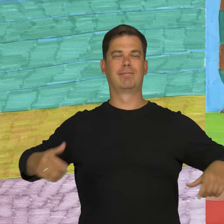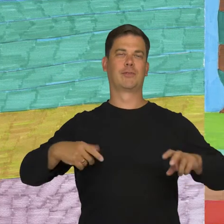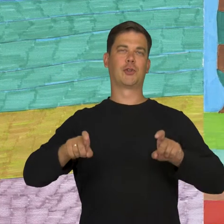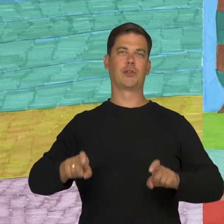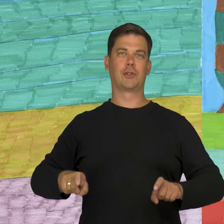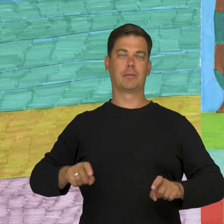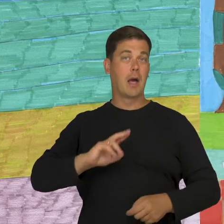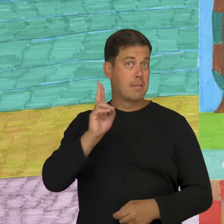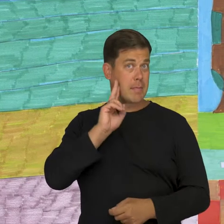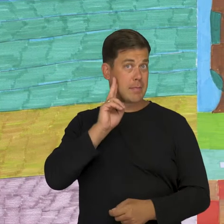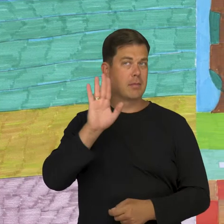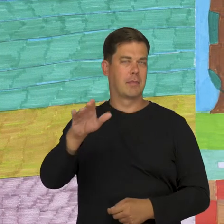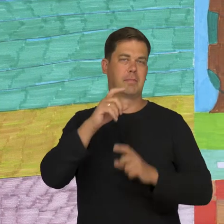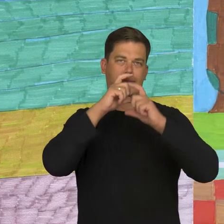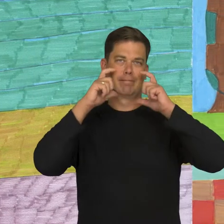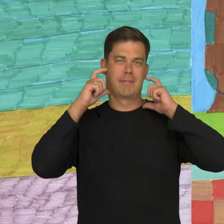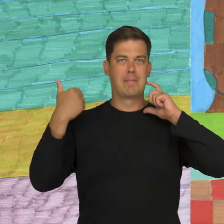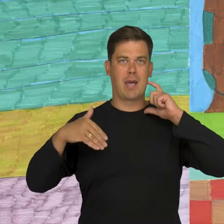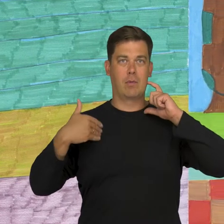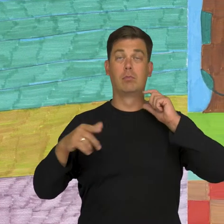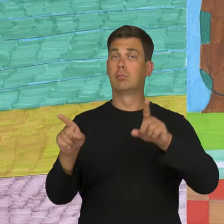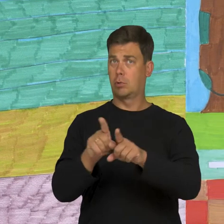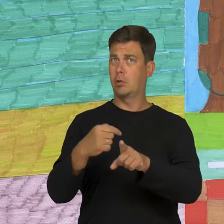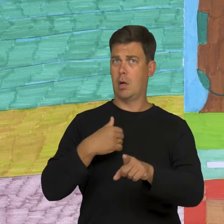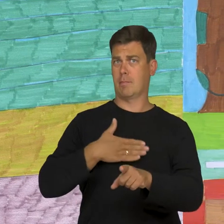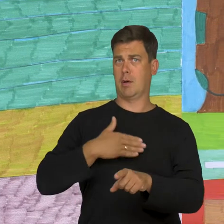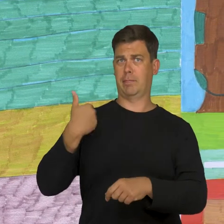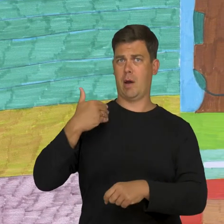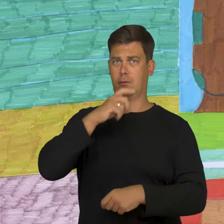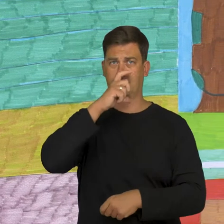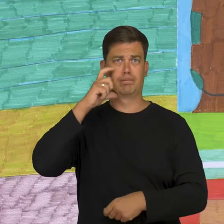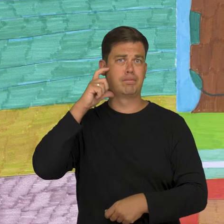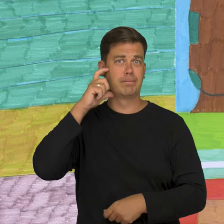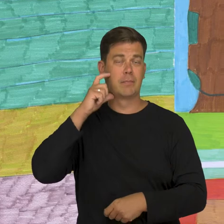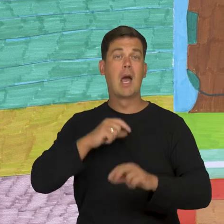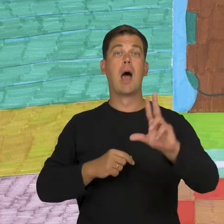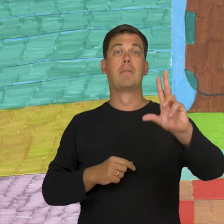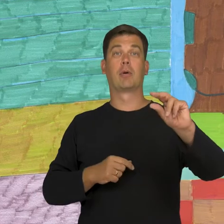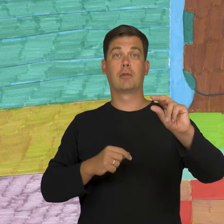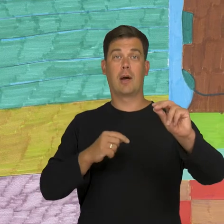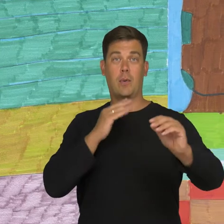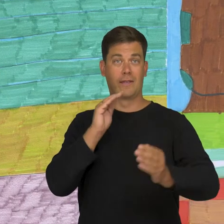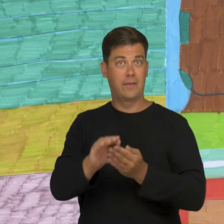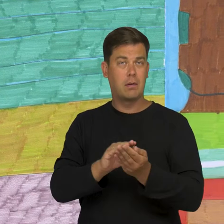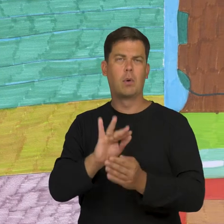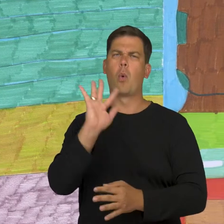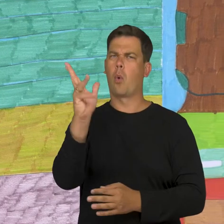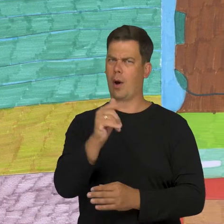Mom was walking with the mask on. I was also wearing the white mask. The weather was nice on the Easter Monday.